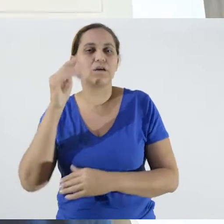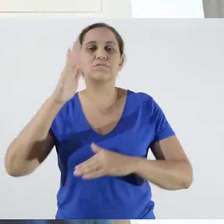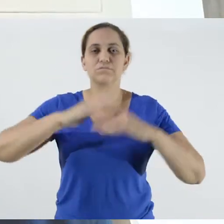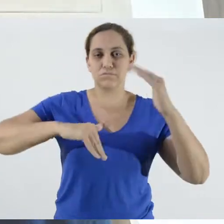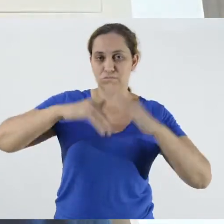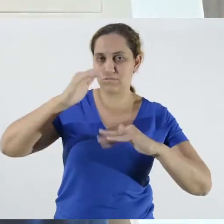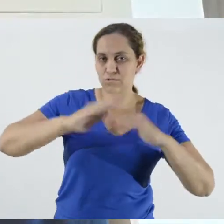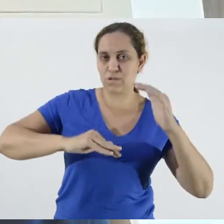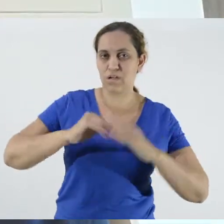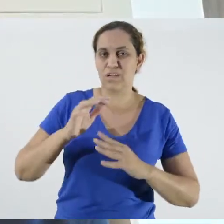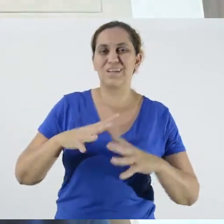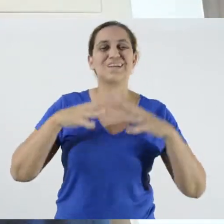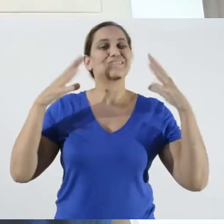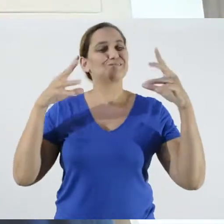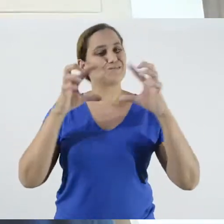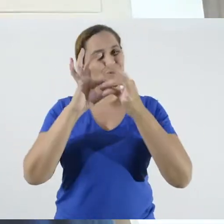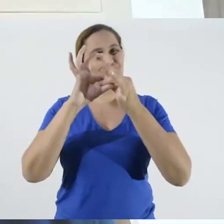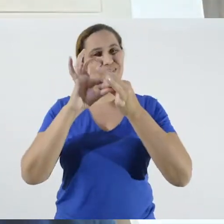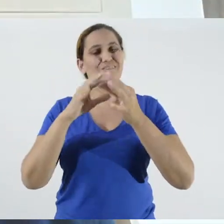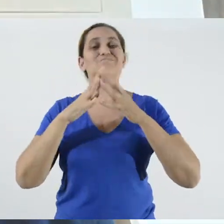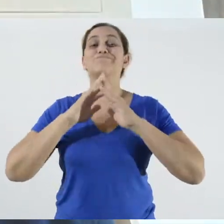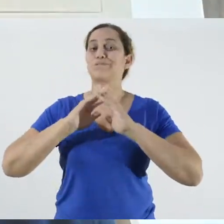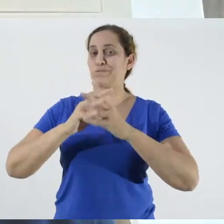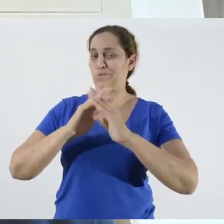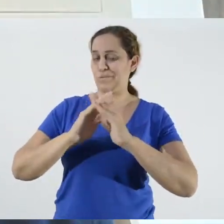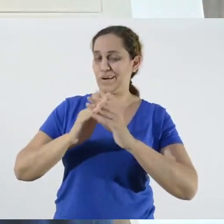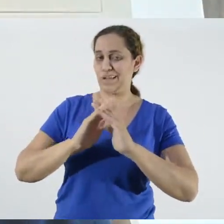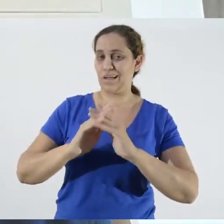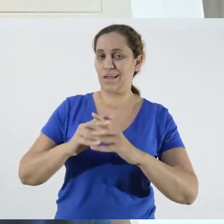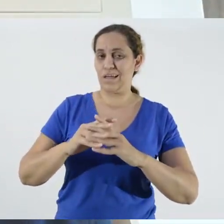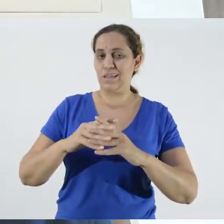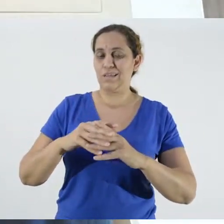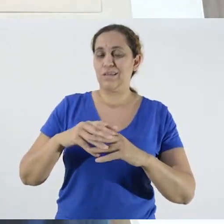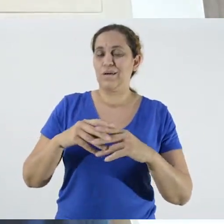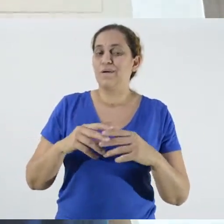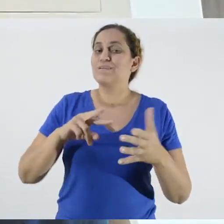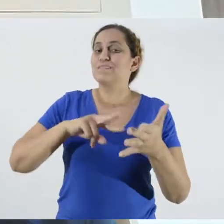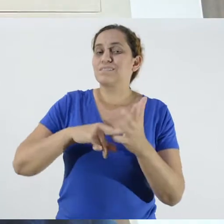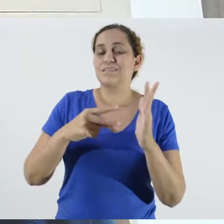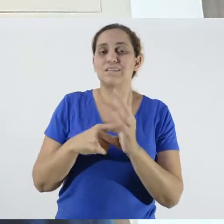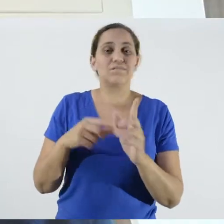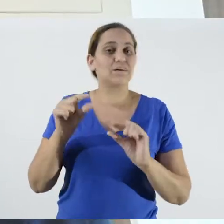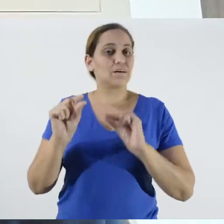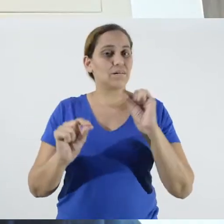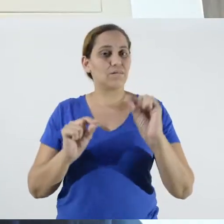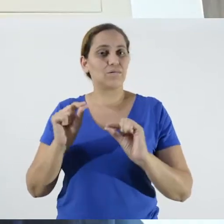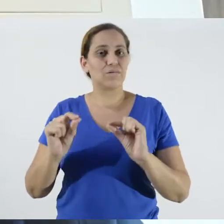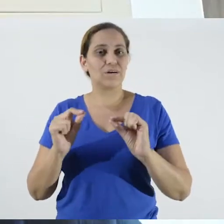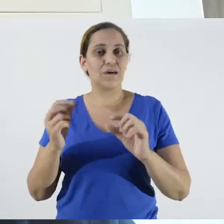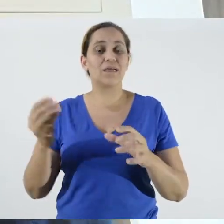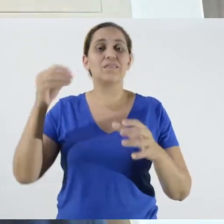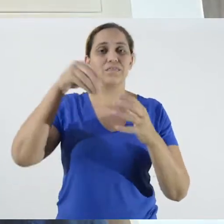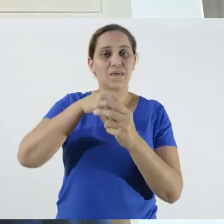is very complicated, especially regarding the Cartesian experimentation model used by the Academy,